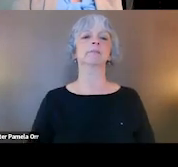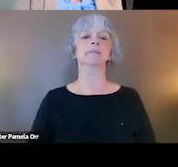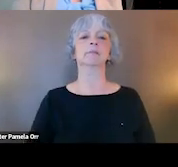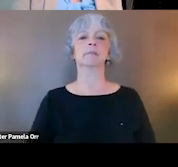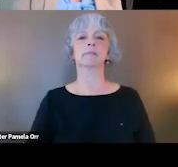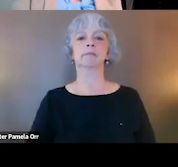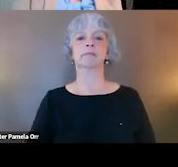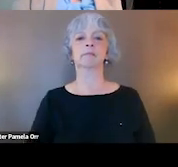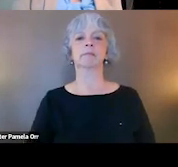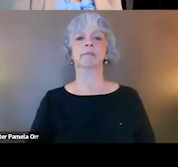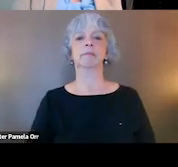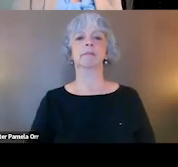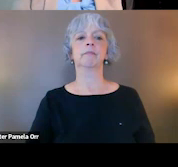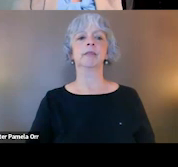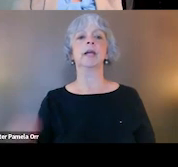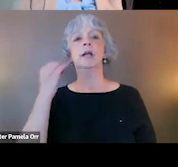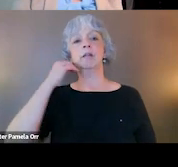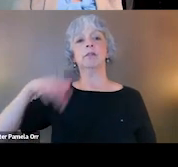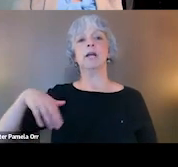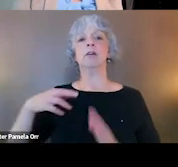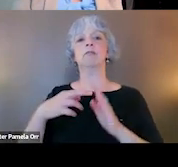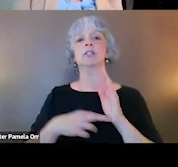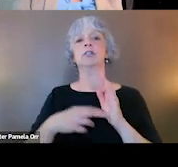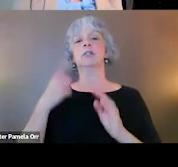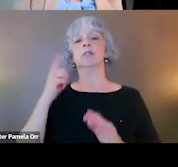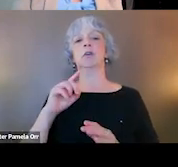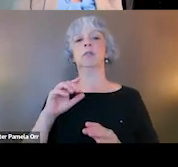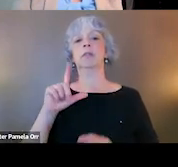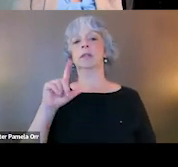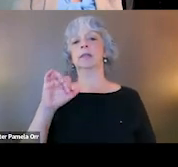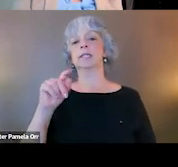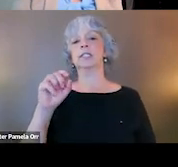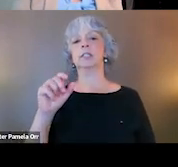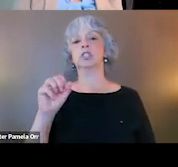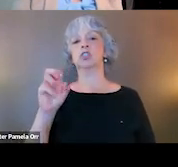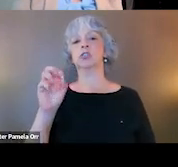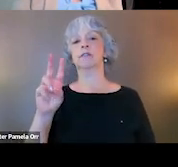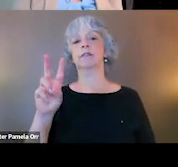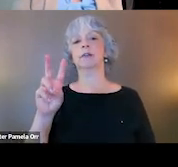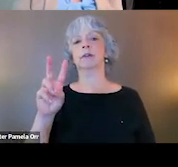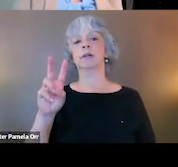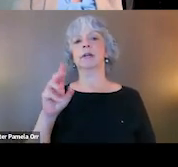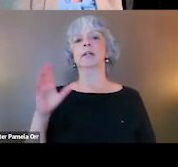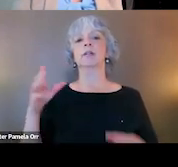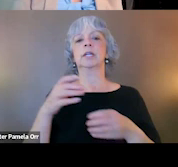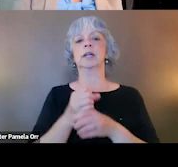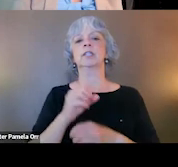And then here, if you have not registered for SAMHSA's list, the GAINS Center's listservs. Here they condensed URL.